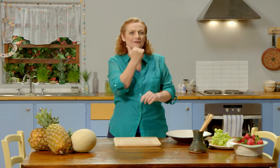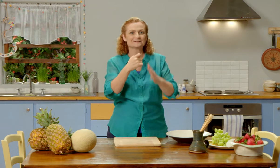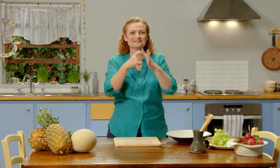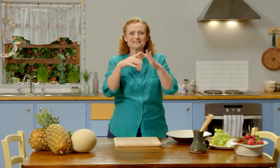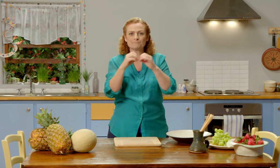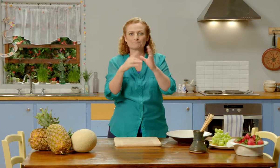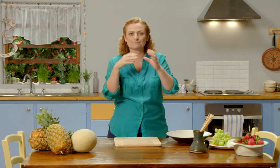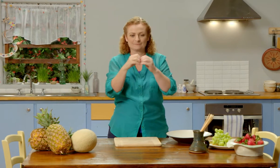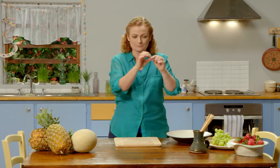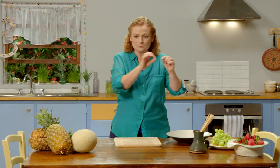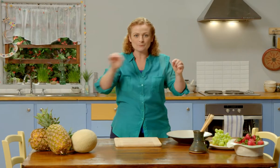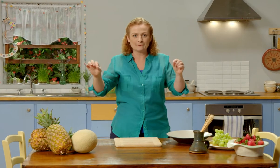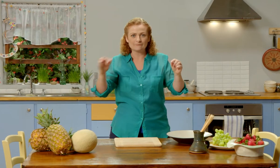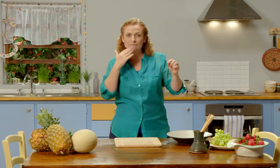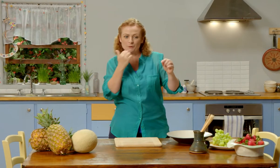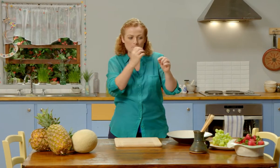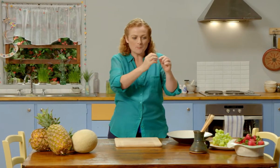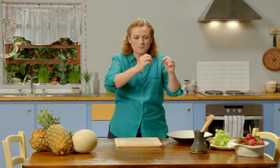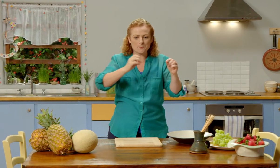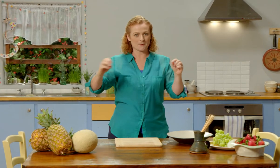Because I’m going to make fruit kebabs today.